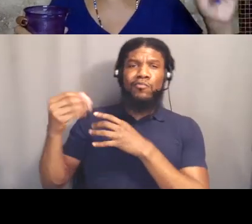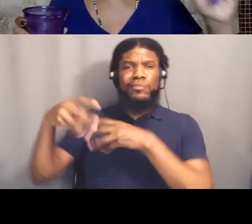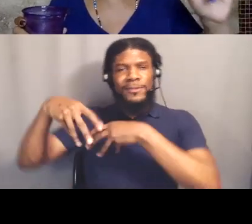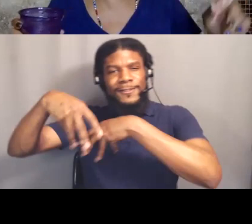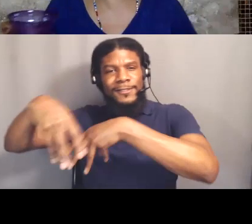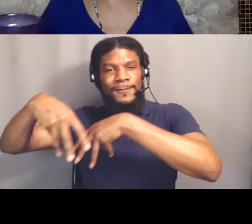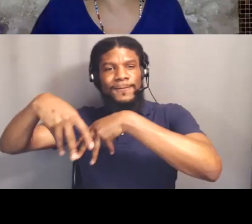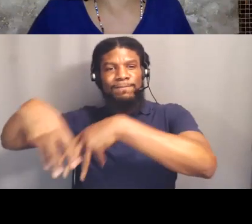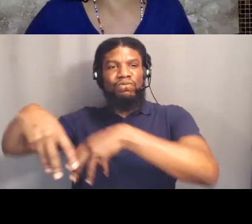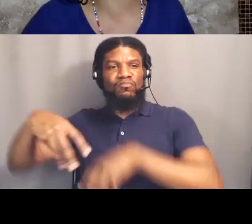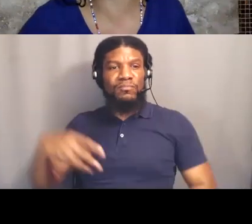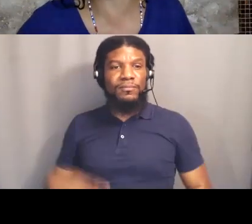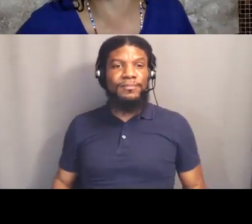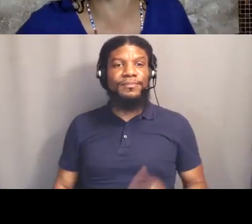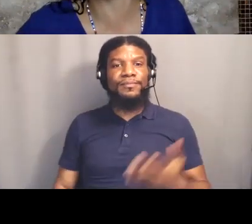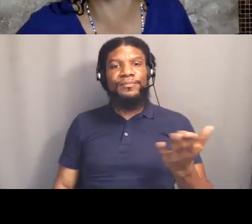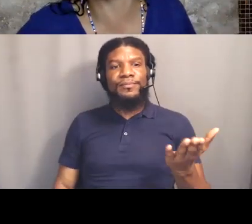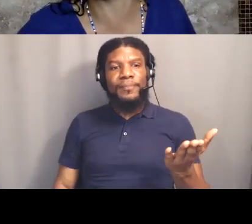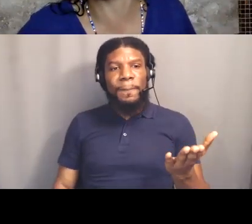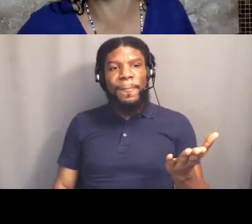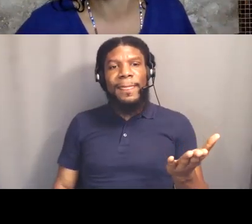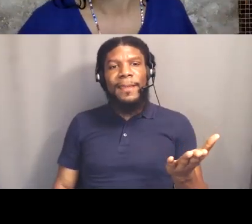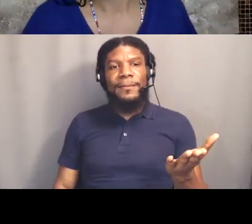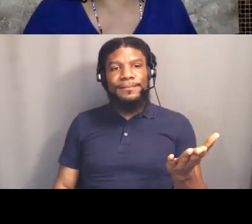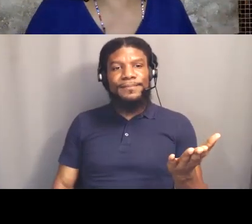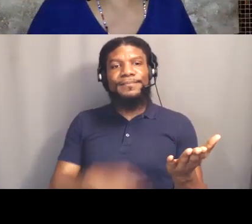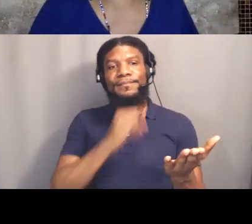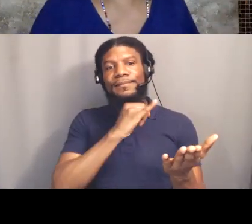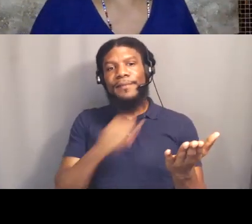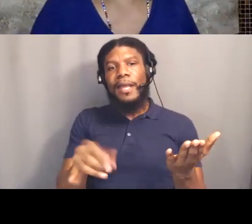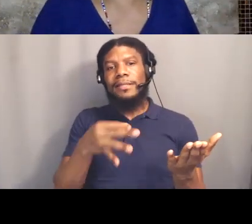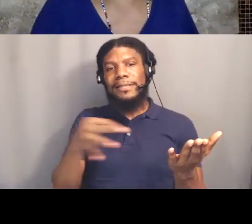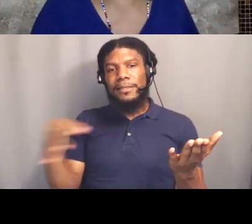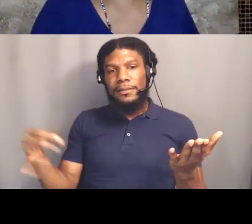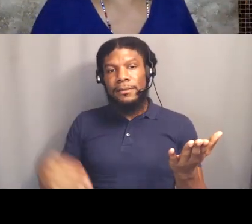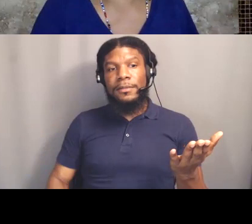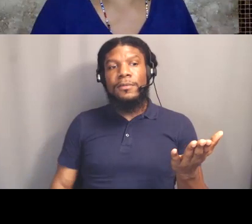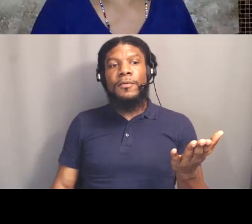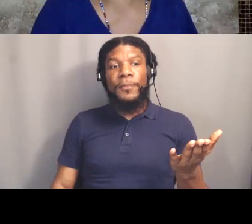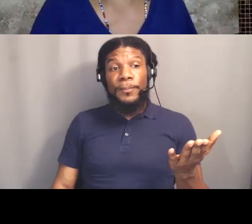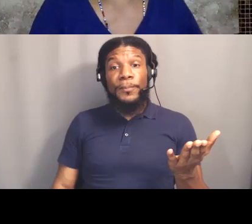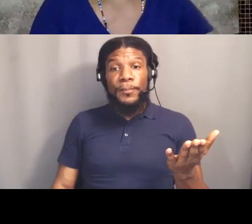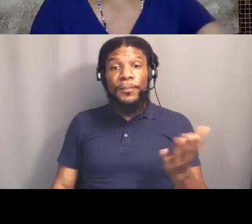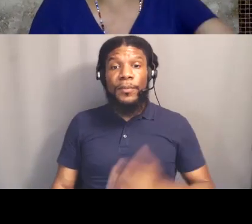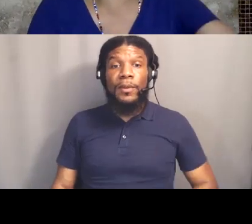for all Black lives striving for liberation. And so early on there were some people who actually thought